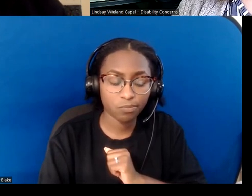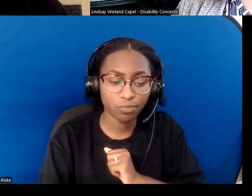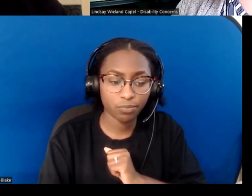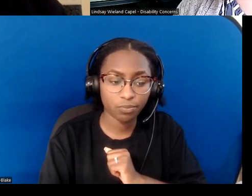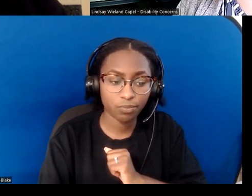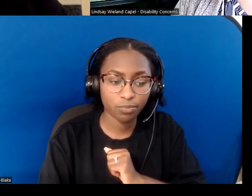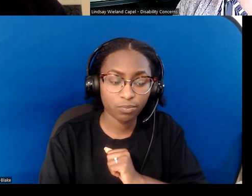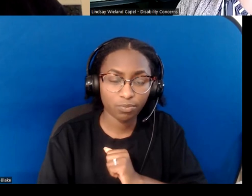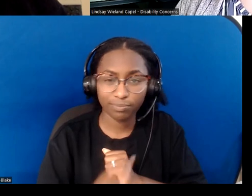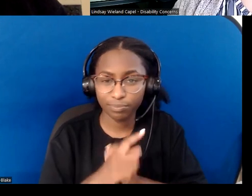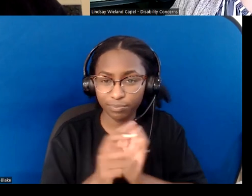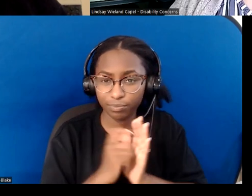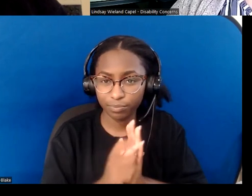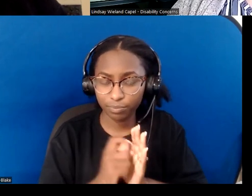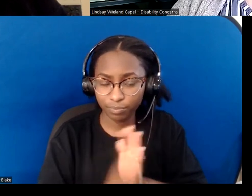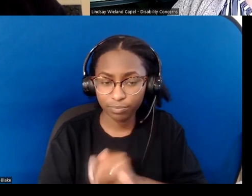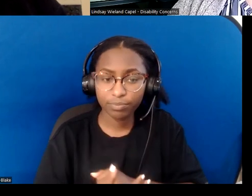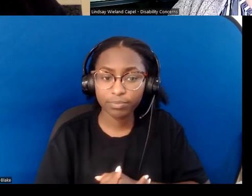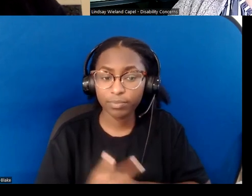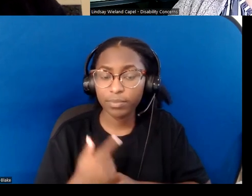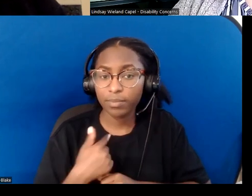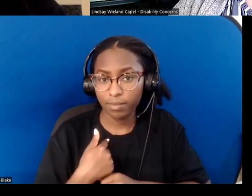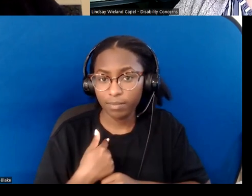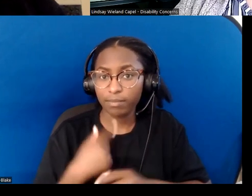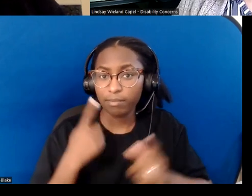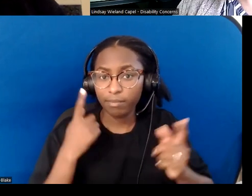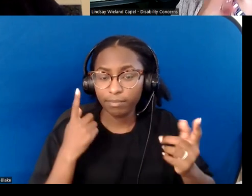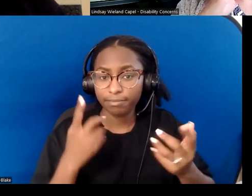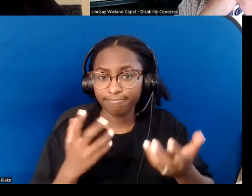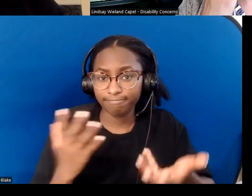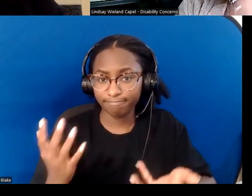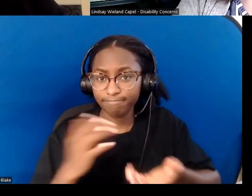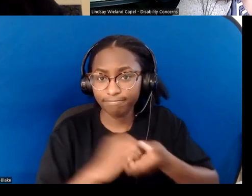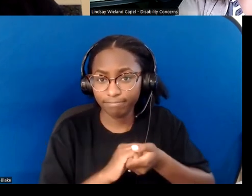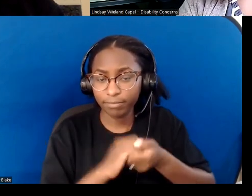"I am in solidarity with you, "and together we hope against hope